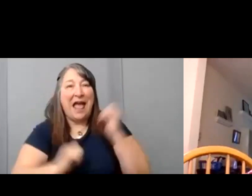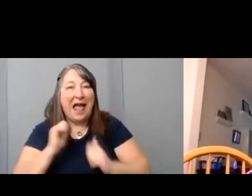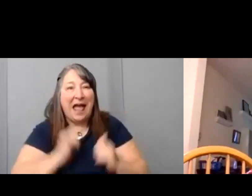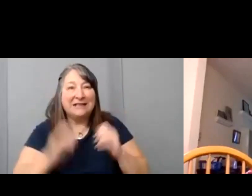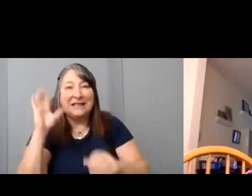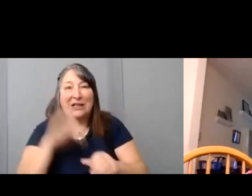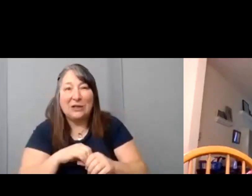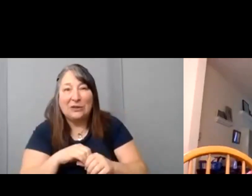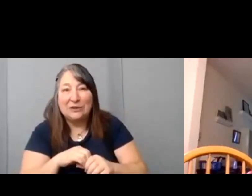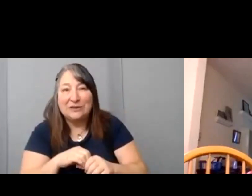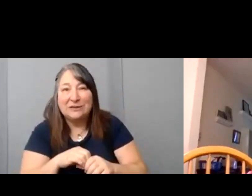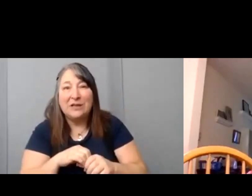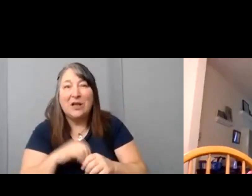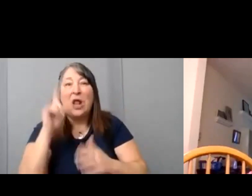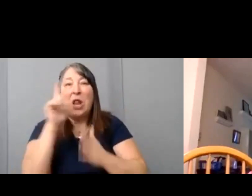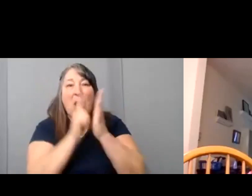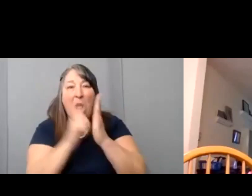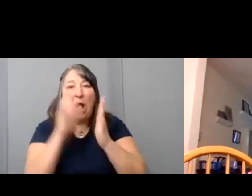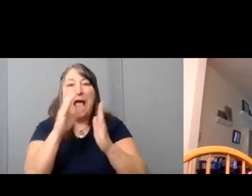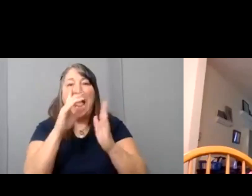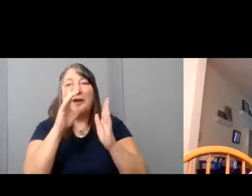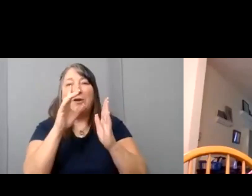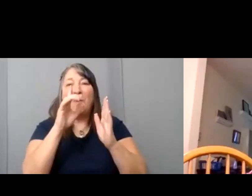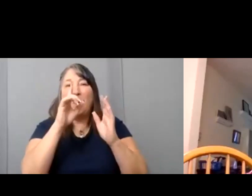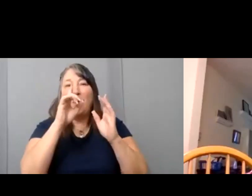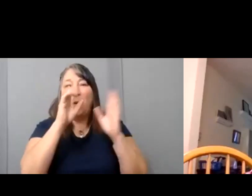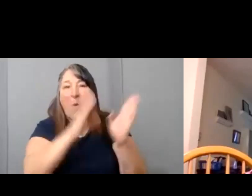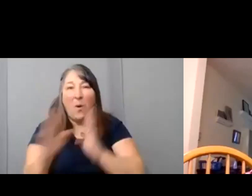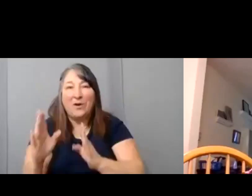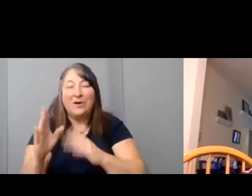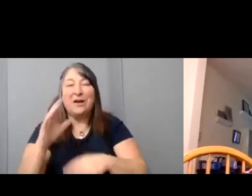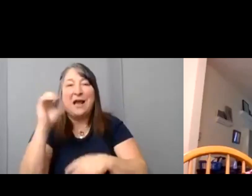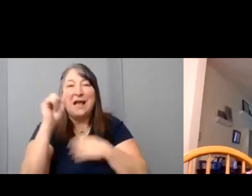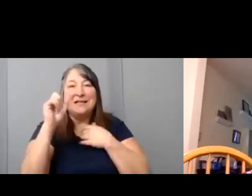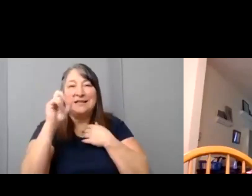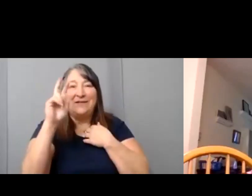Law and Order SVU, Goliath, New Amsterdam,